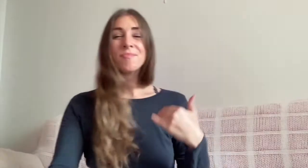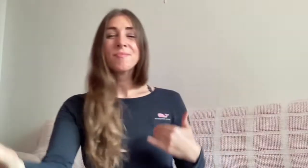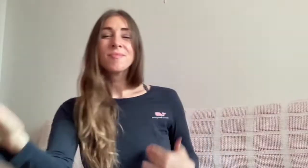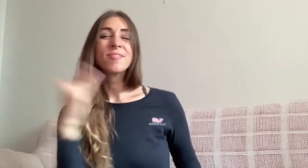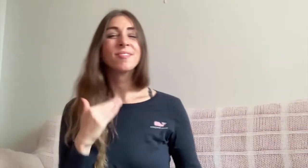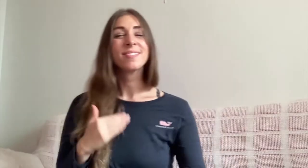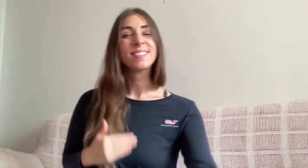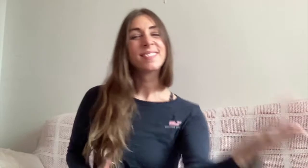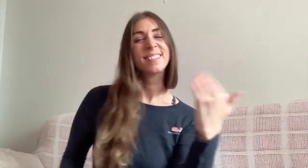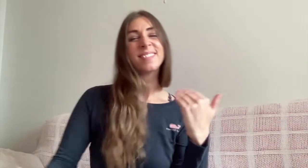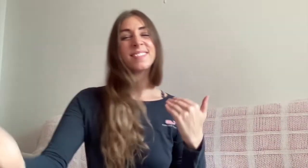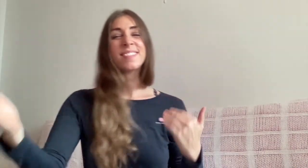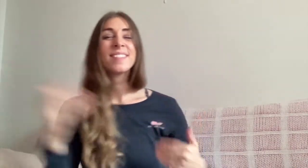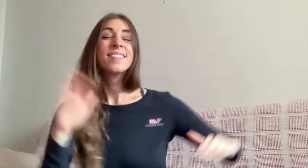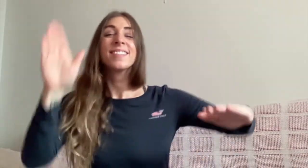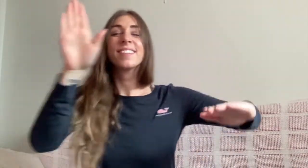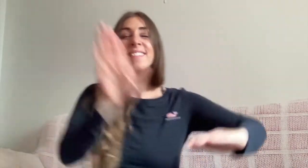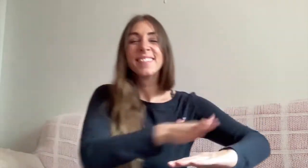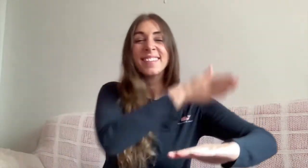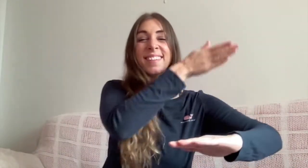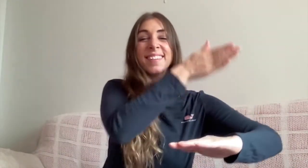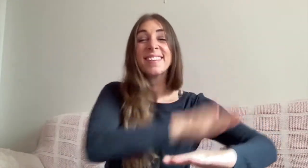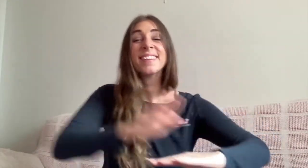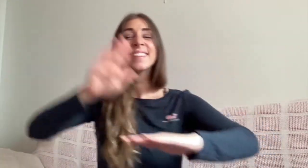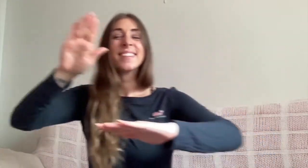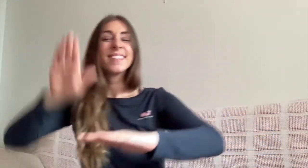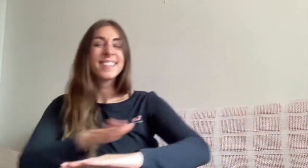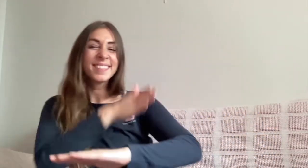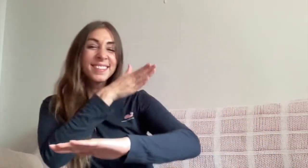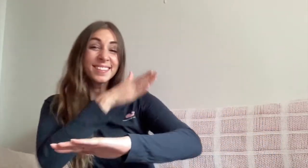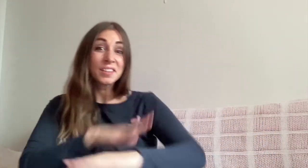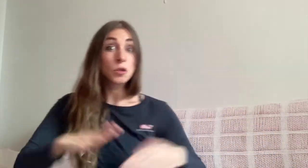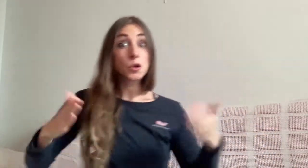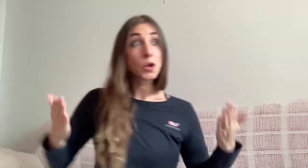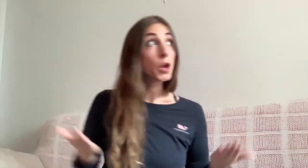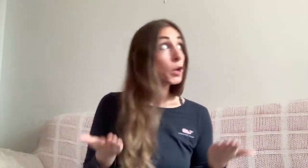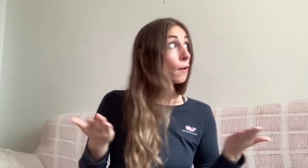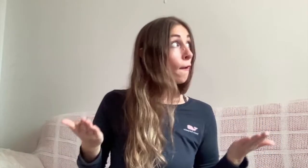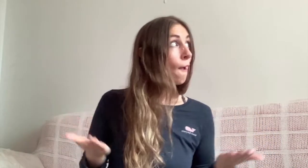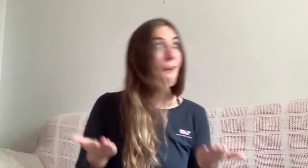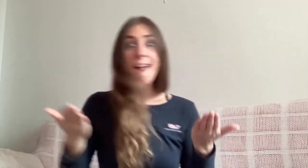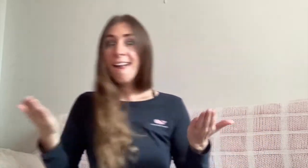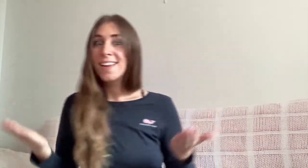Come come come come music music here here